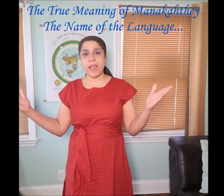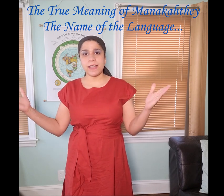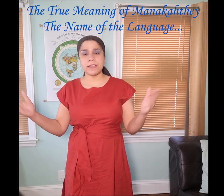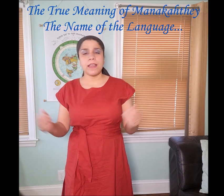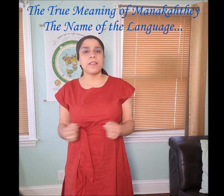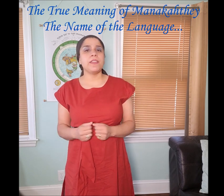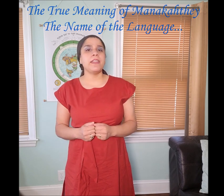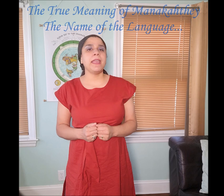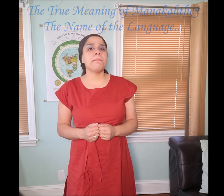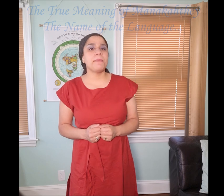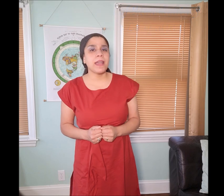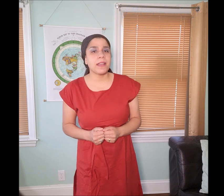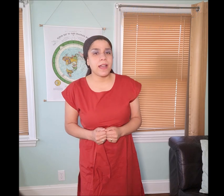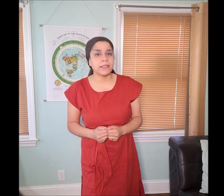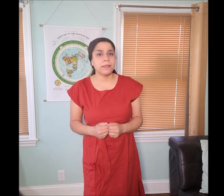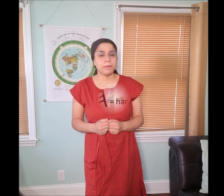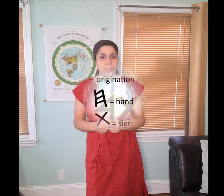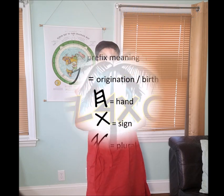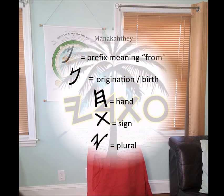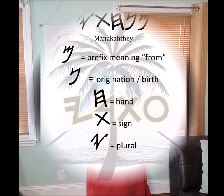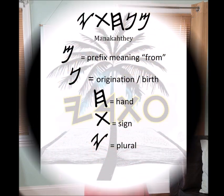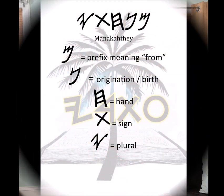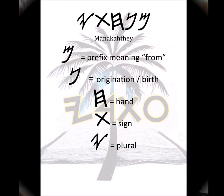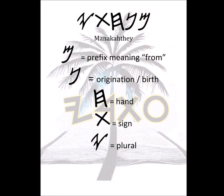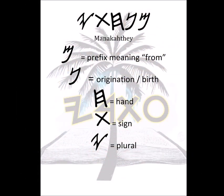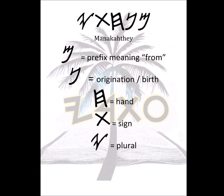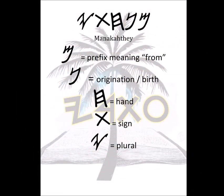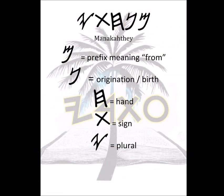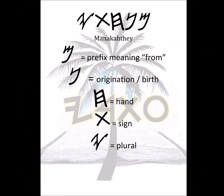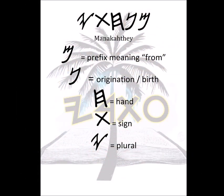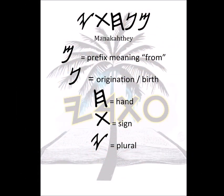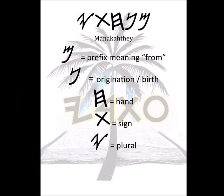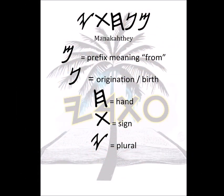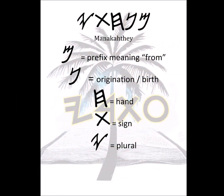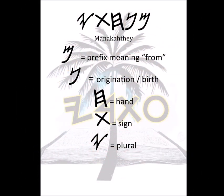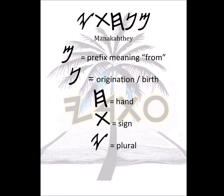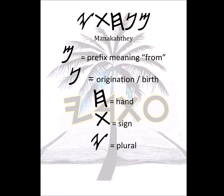That's right the name Manakahthey 𐤌𐤍𐤇𐤕𐤉 means from hand gestures.